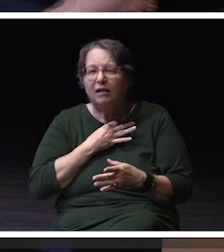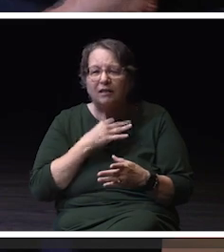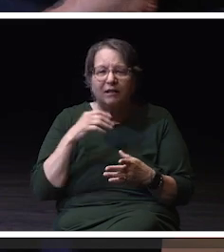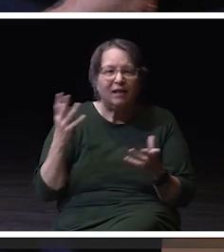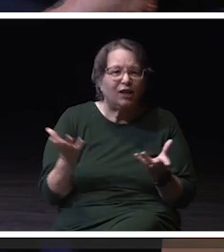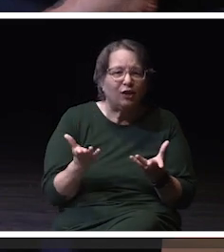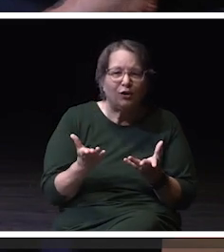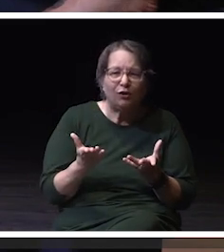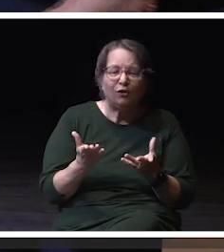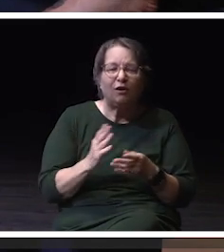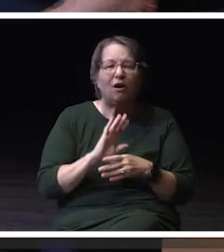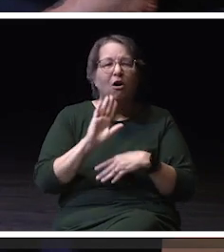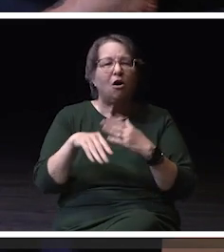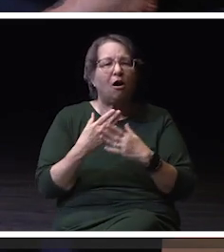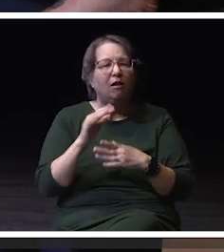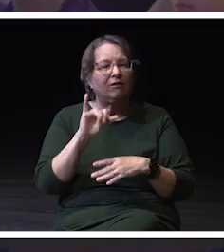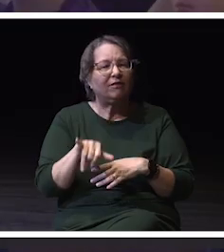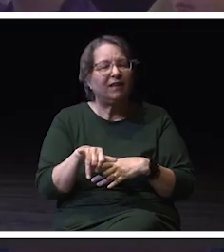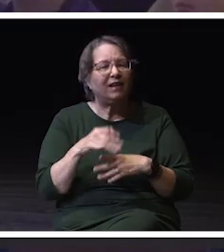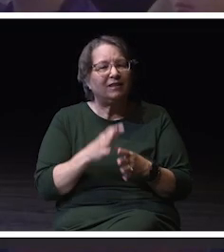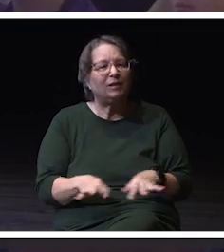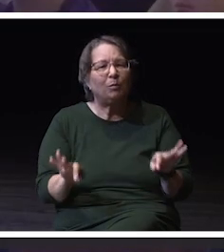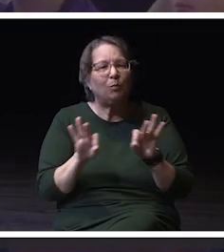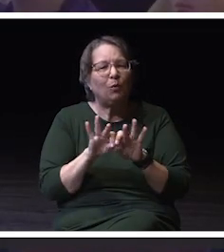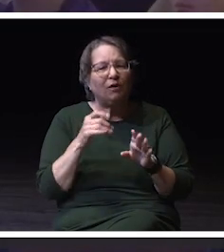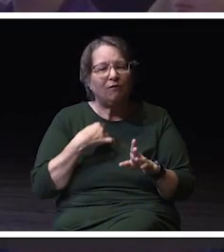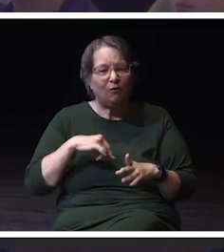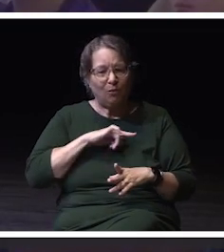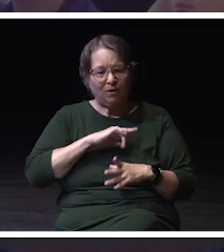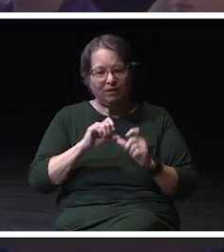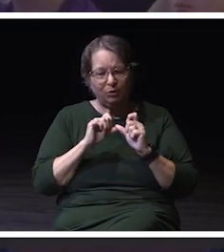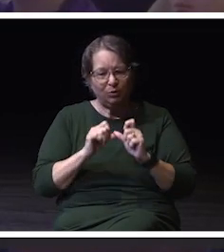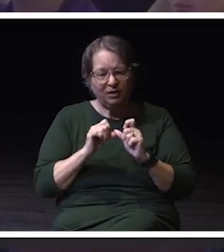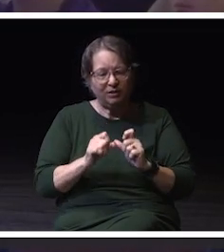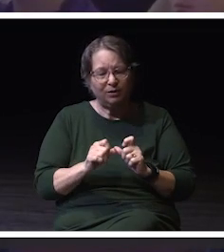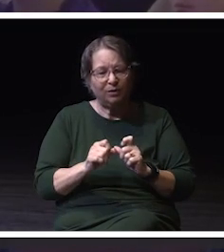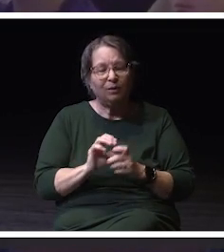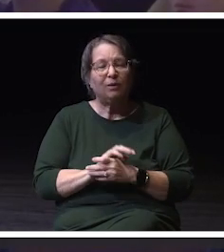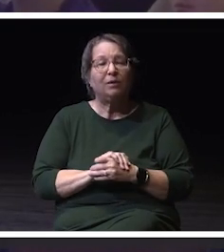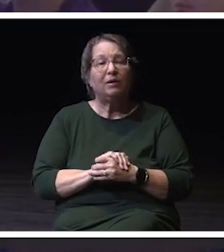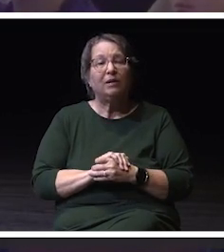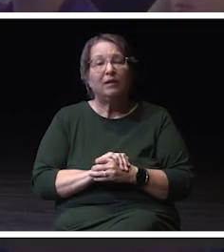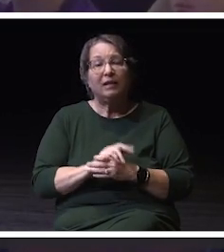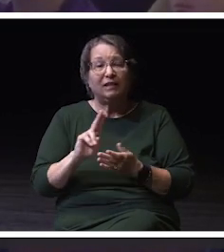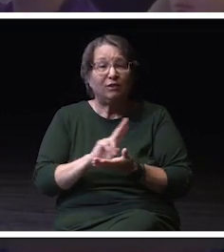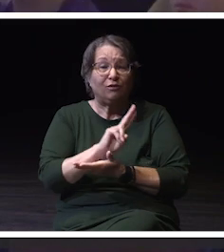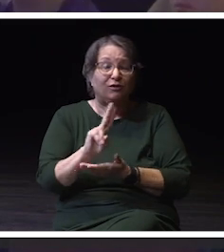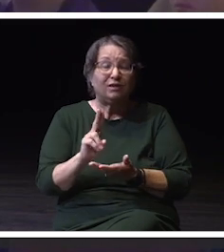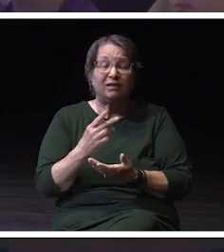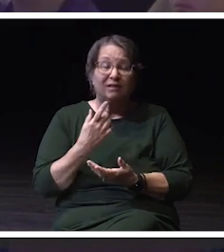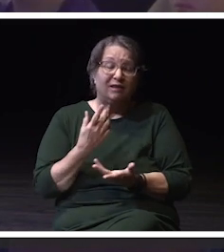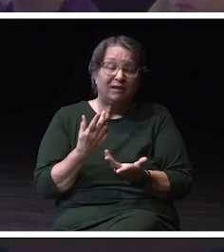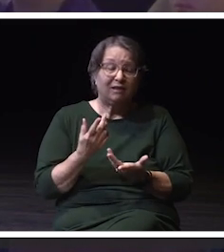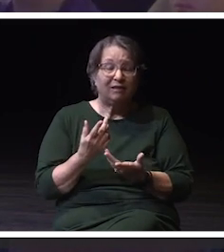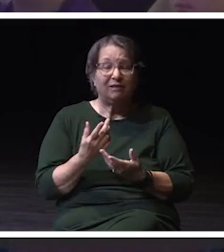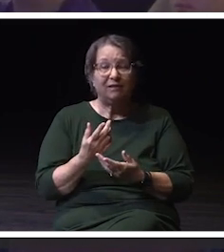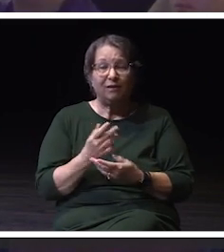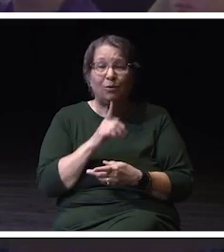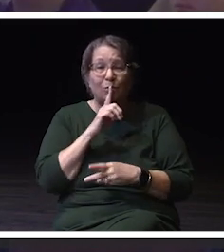all of those are important for us. As an institution, the reality is we're going to encounter challenges